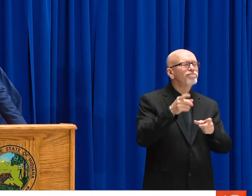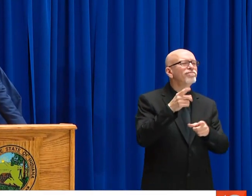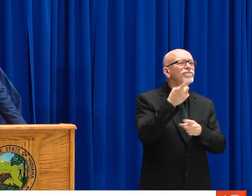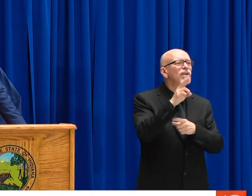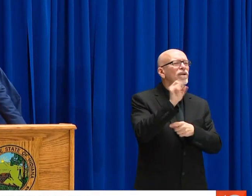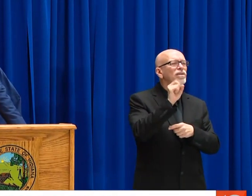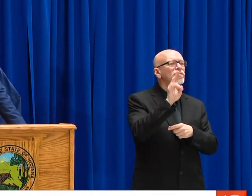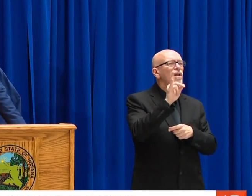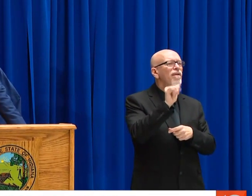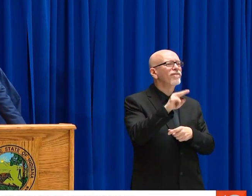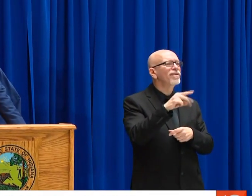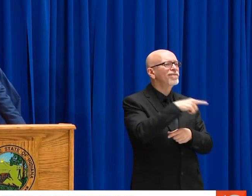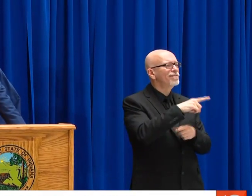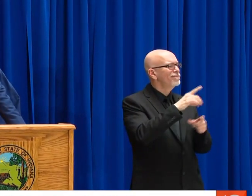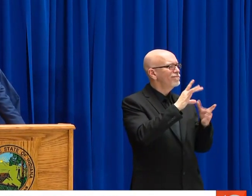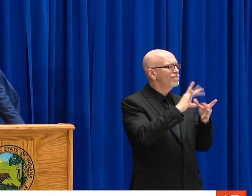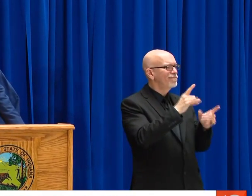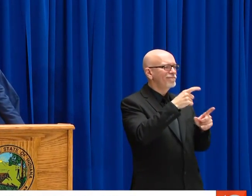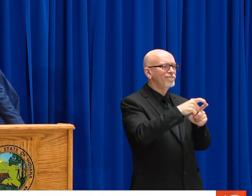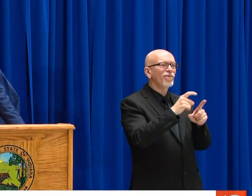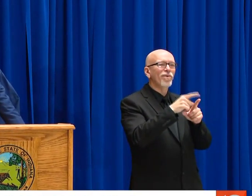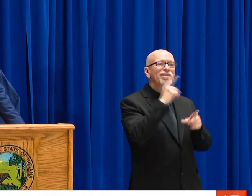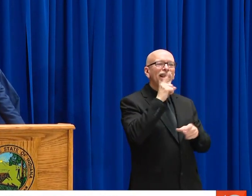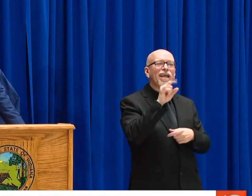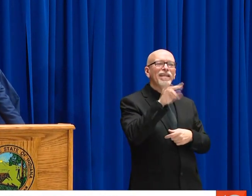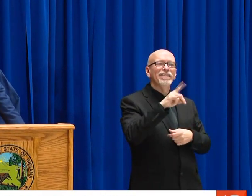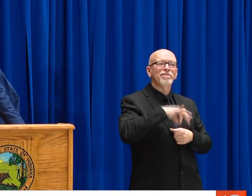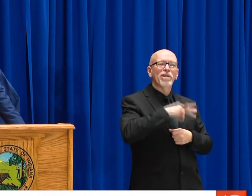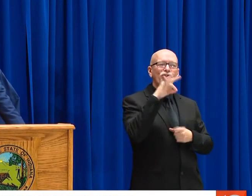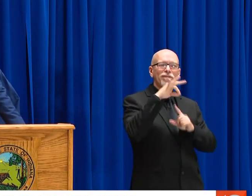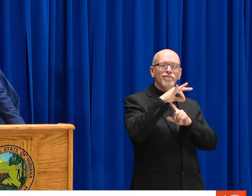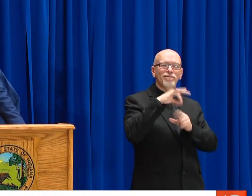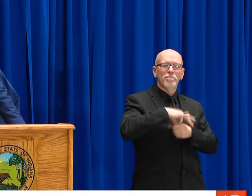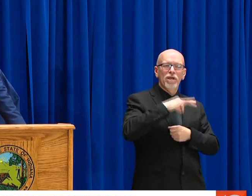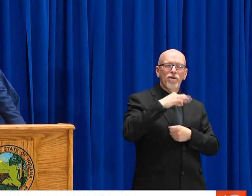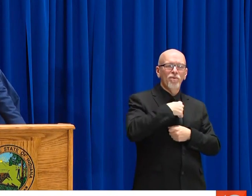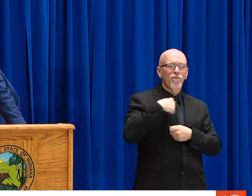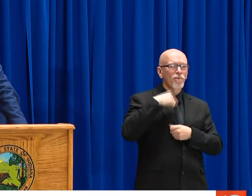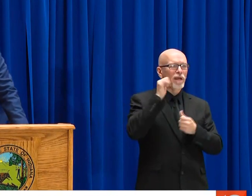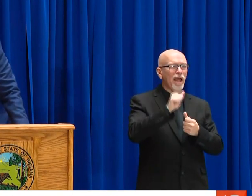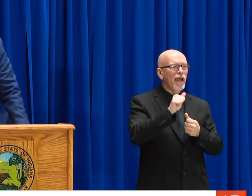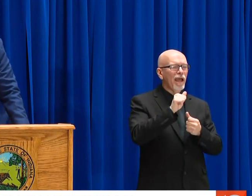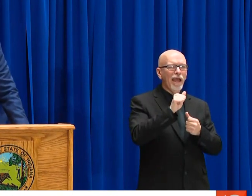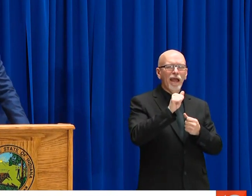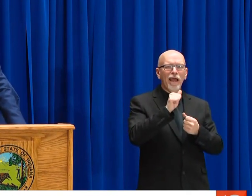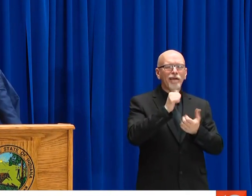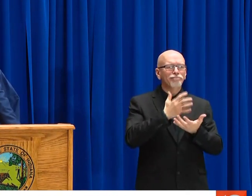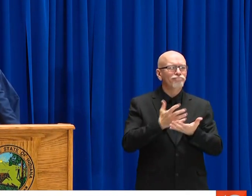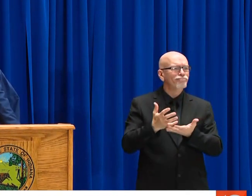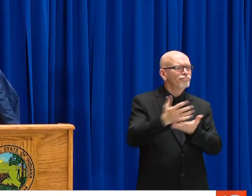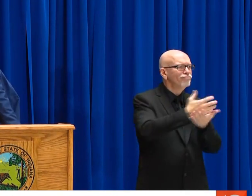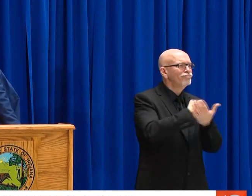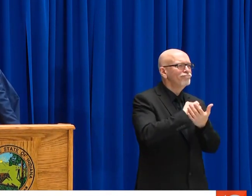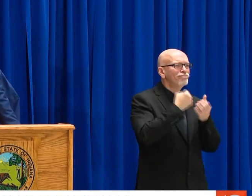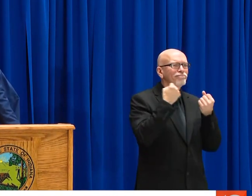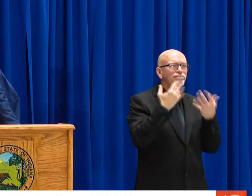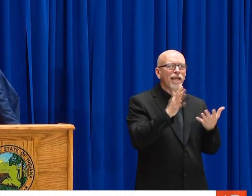OTHER SIDE ON A MUCH STRONGER POSITION, BUT WE GET TO COMPILE SO MANY -- DR. SULLIVAN USED THE